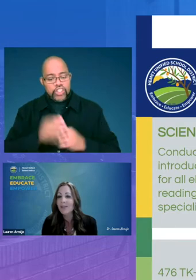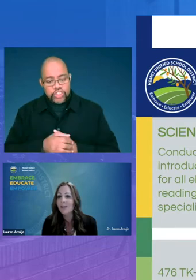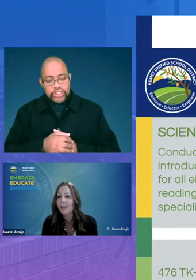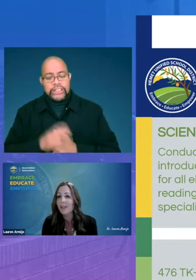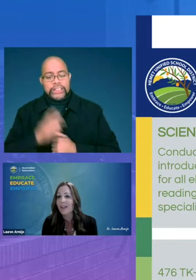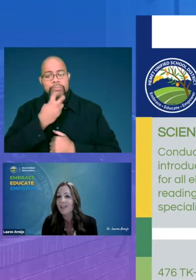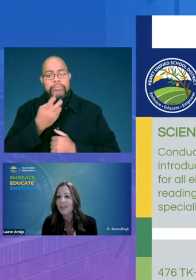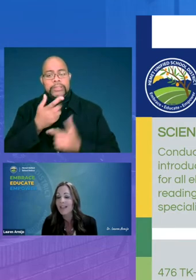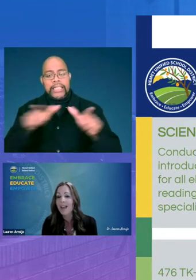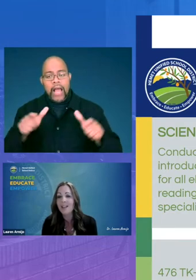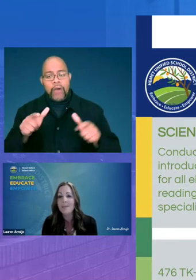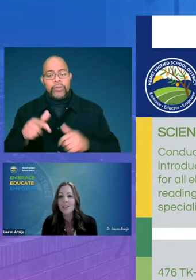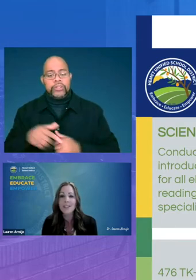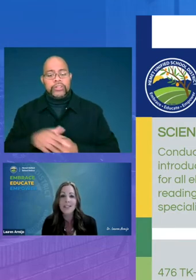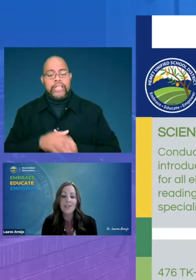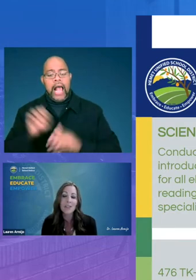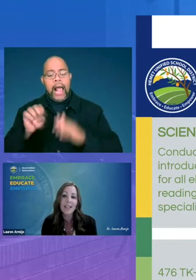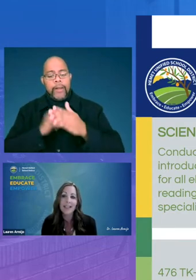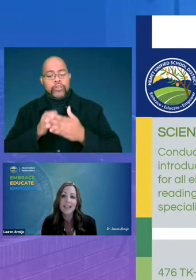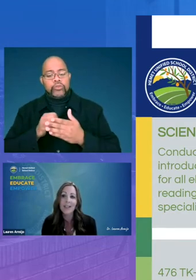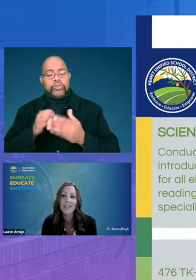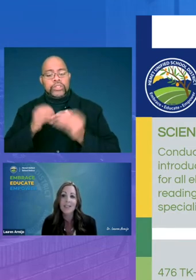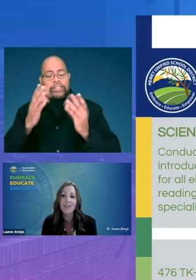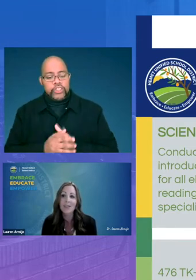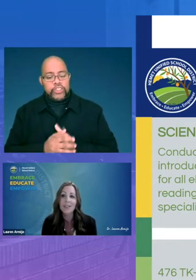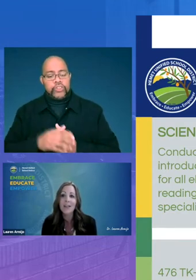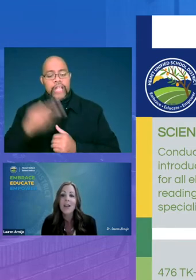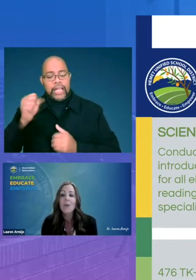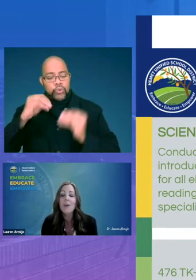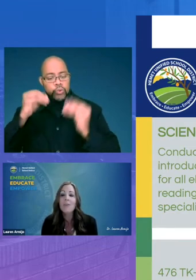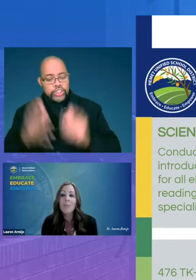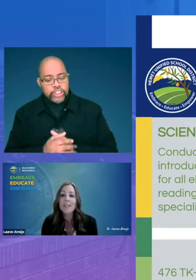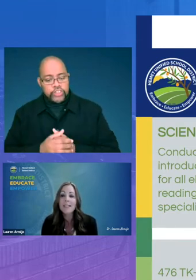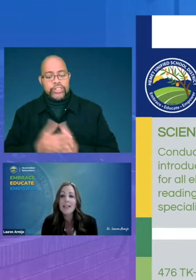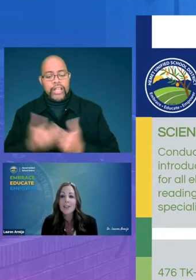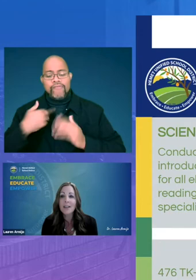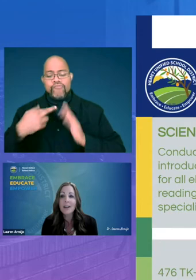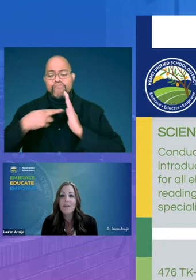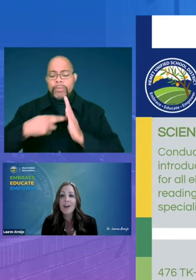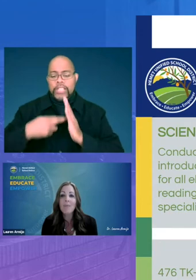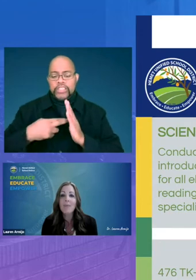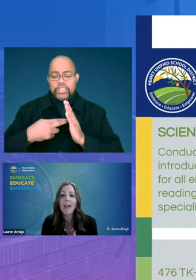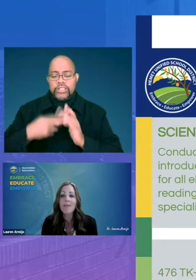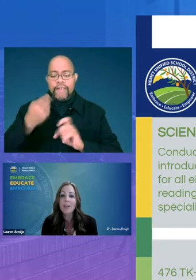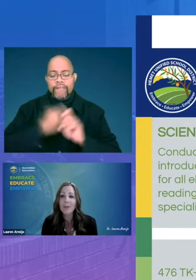pathologists elementary teachers secondary teachers we have representation from every grade